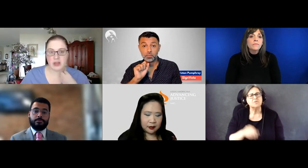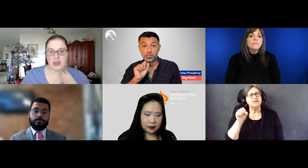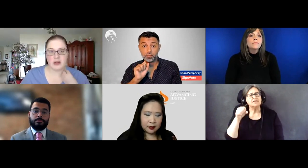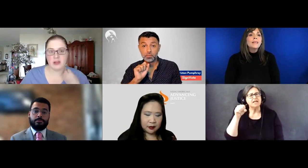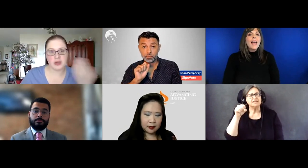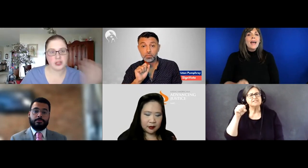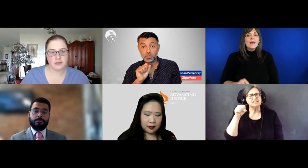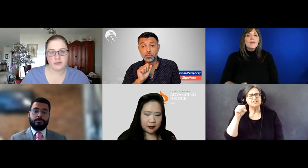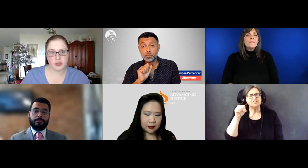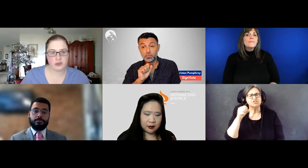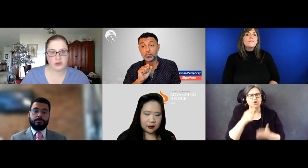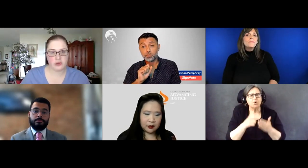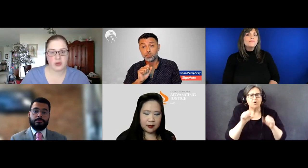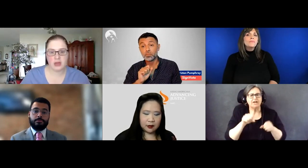What can election officials do?